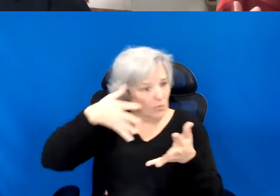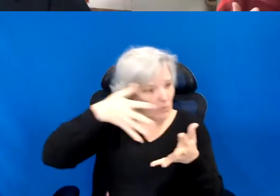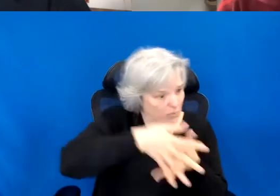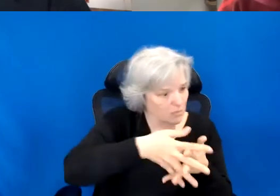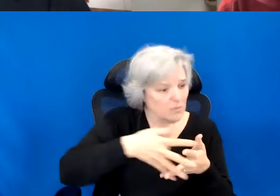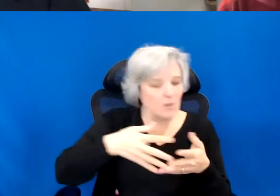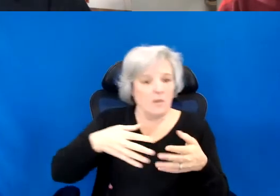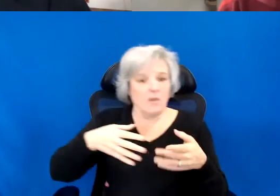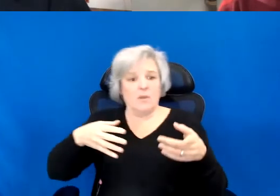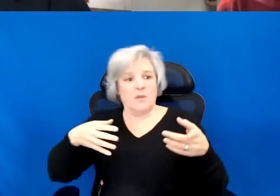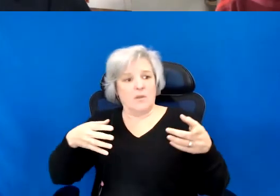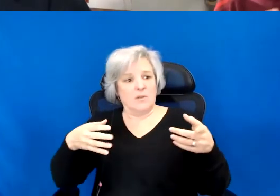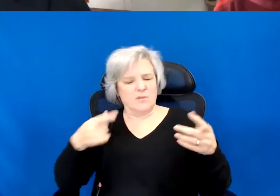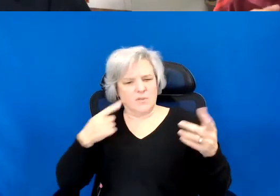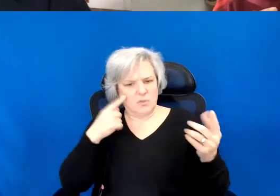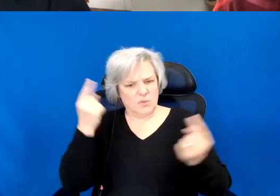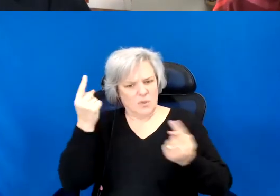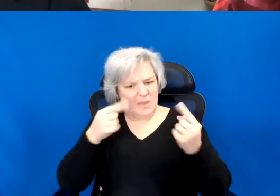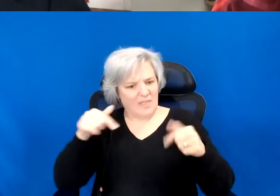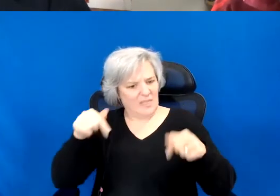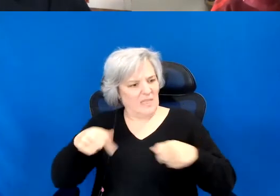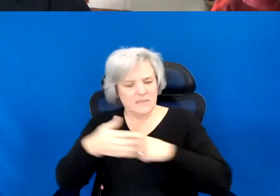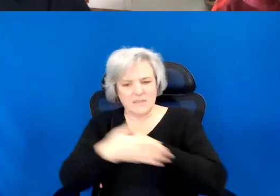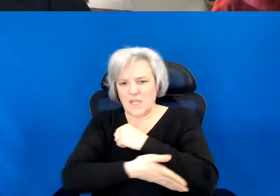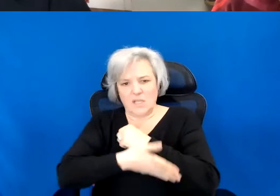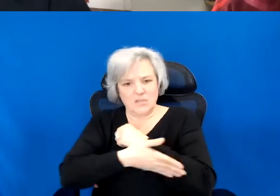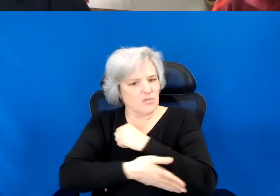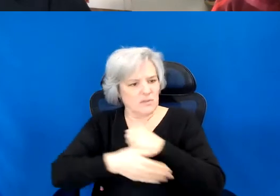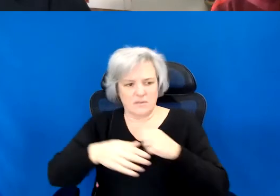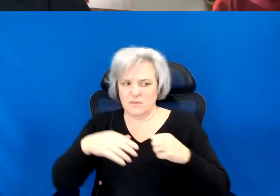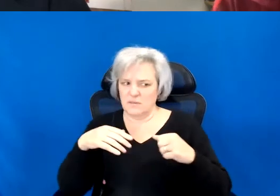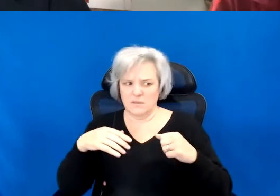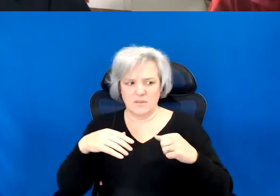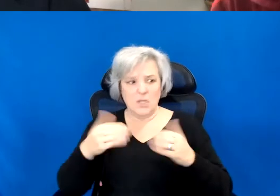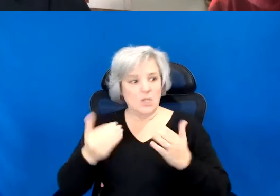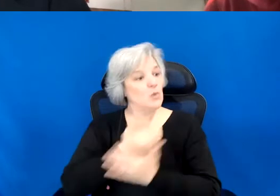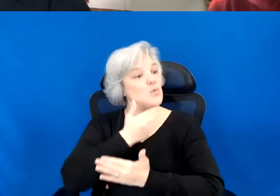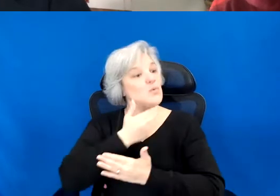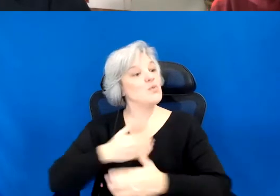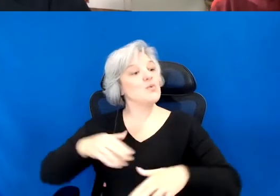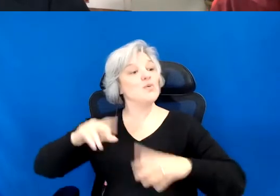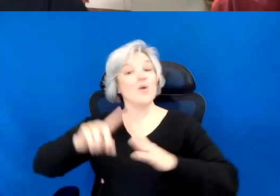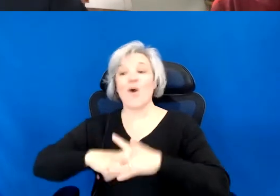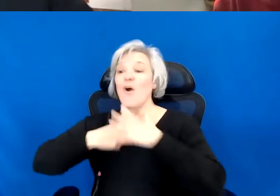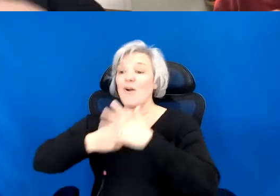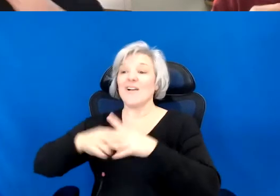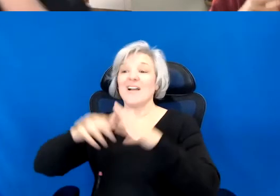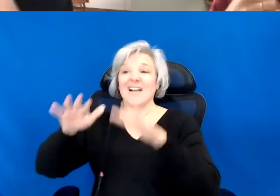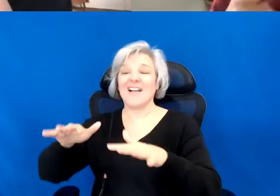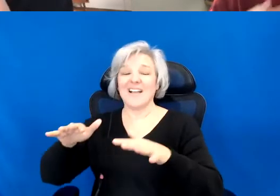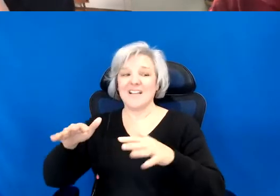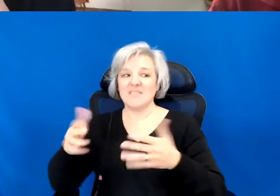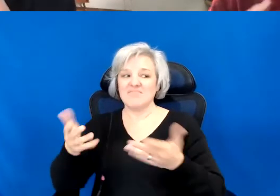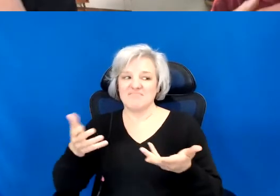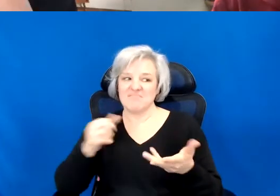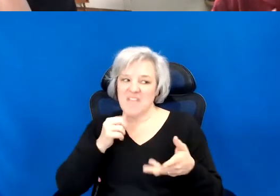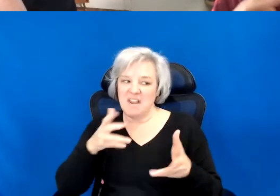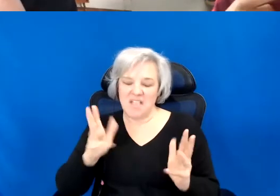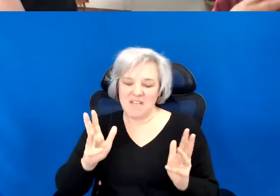But how, this country doesn't allow us new origin. Which is why property is what it is. But the ways that you are thinking about the